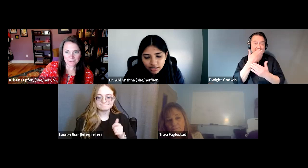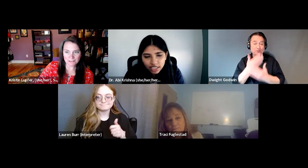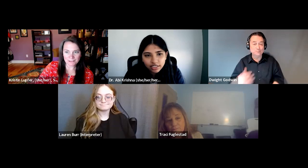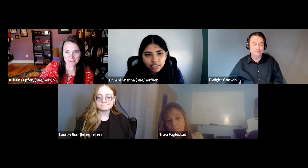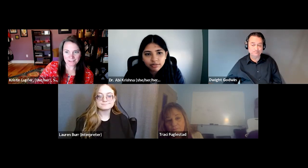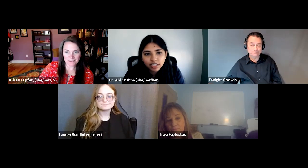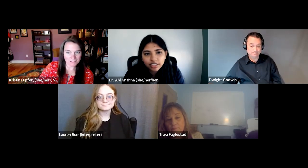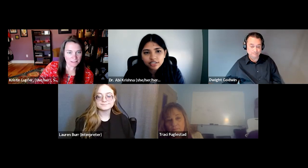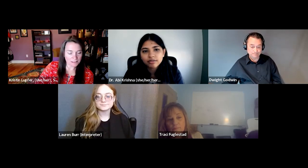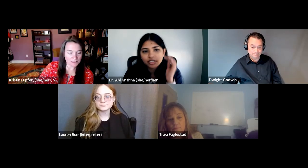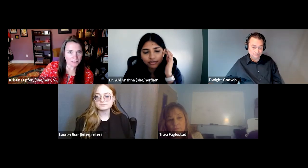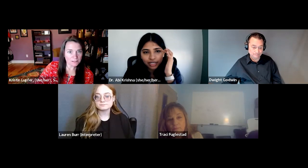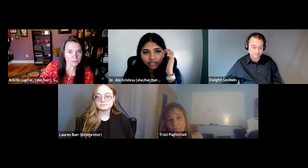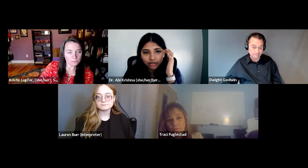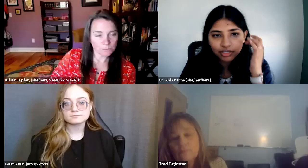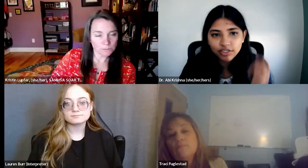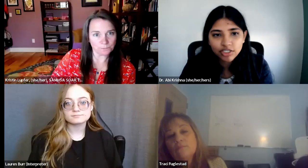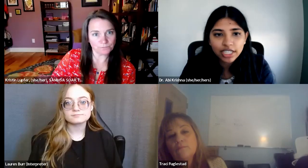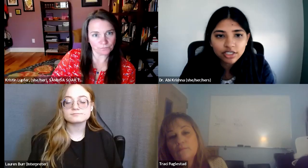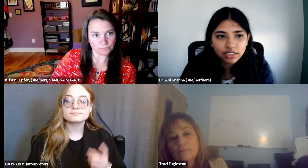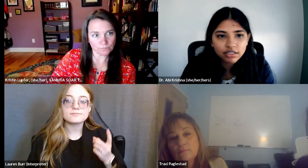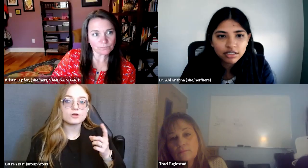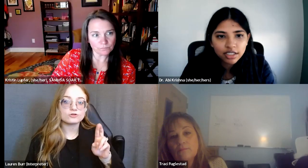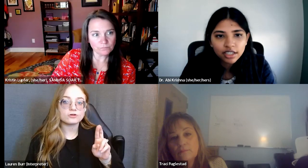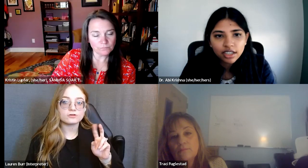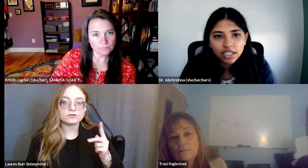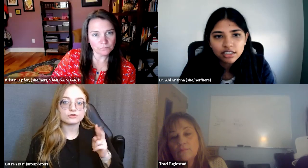I guess like, in terms of me, in terms of rejections,